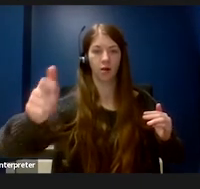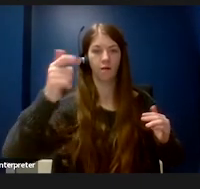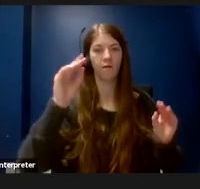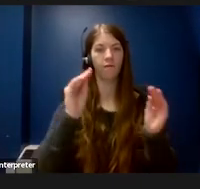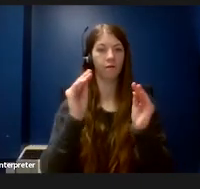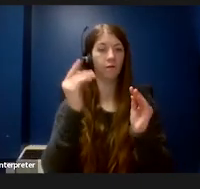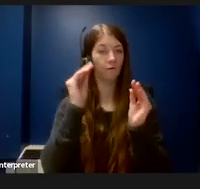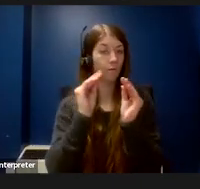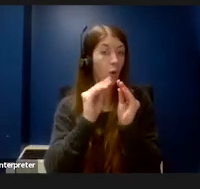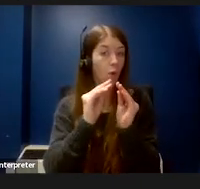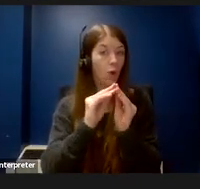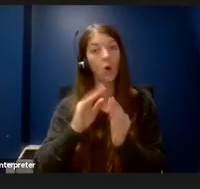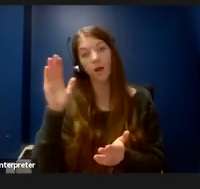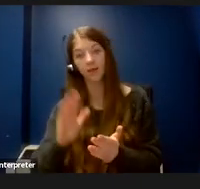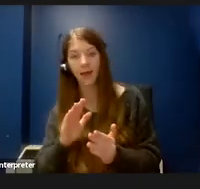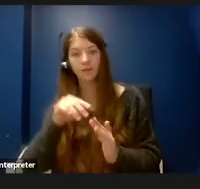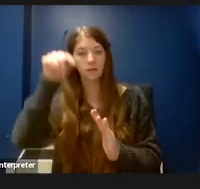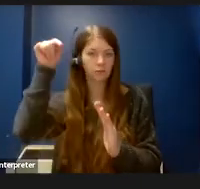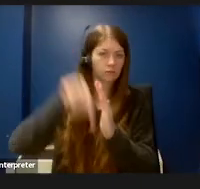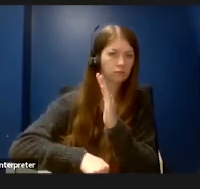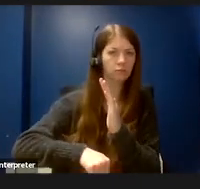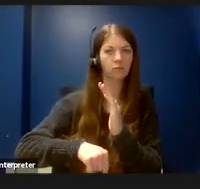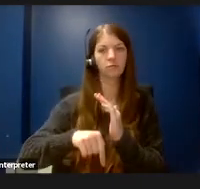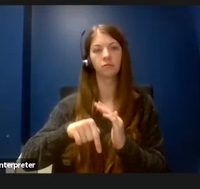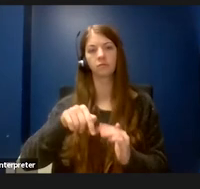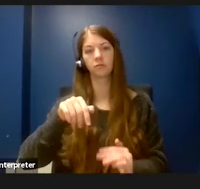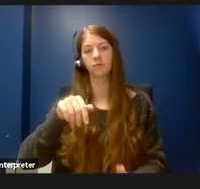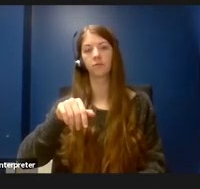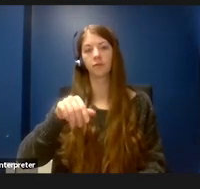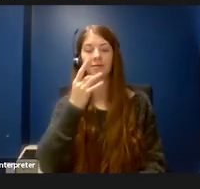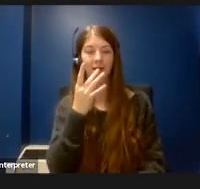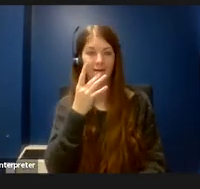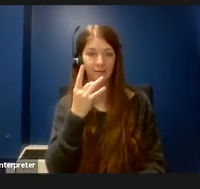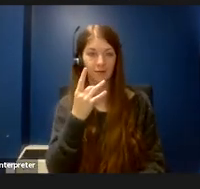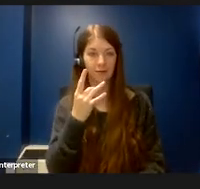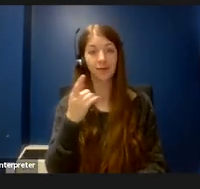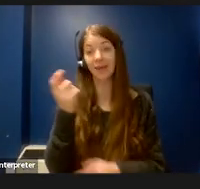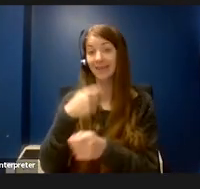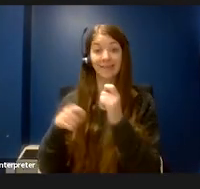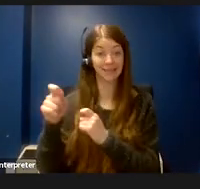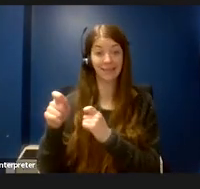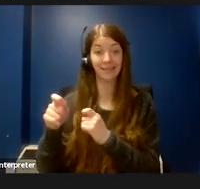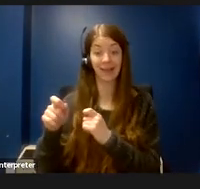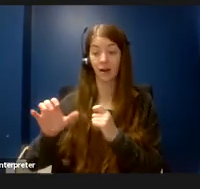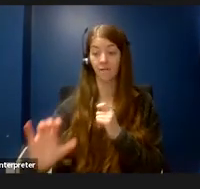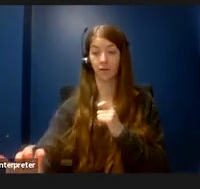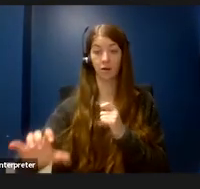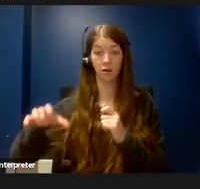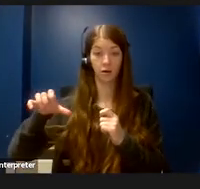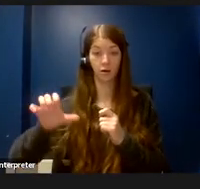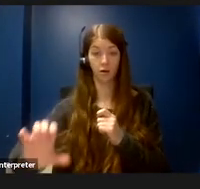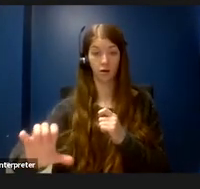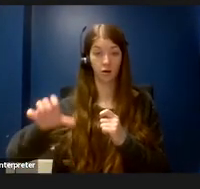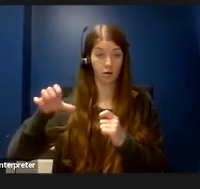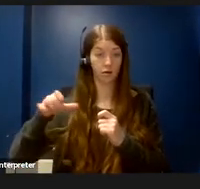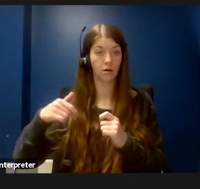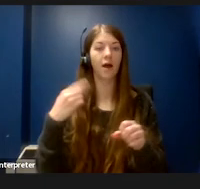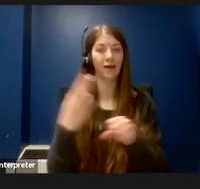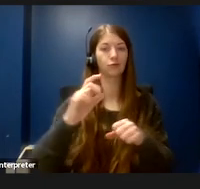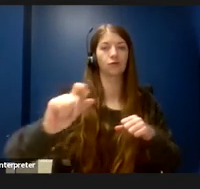Rather than using the foot pedal, I just use the adjustment knob to turn the light off and on.